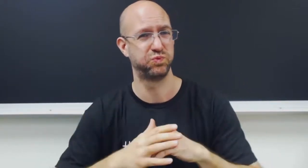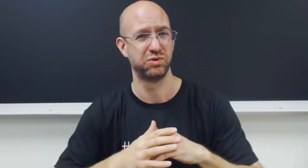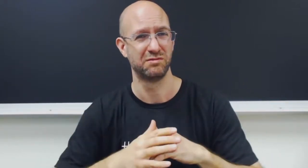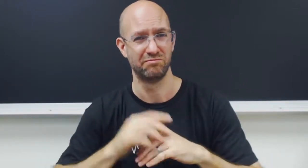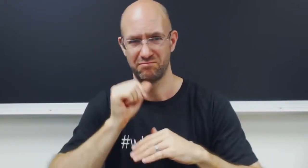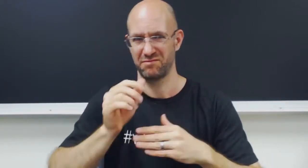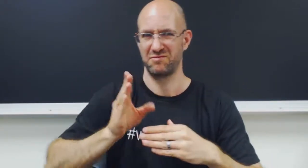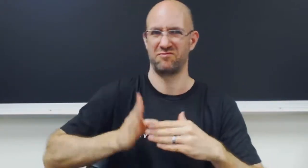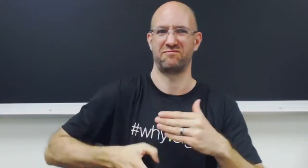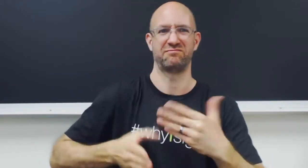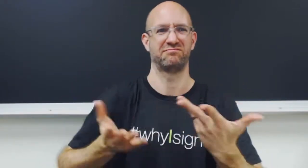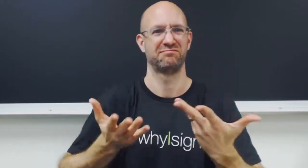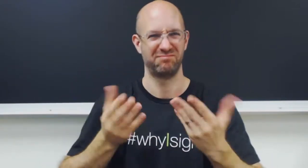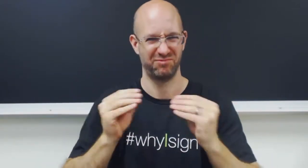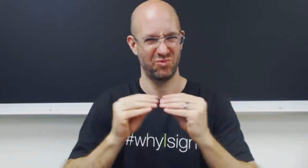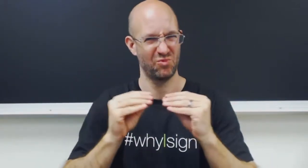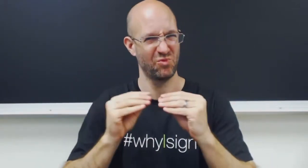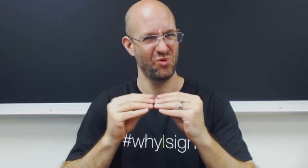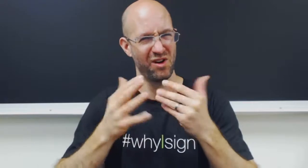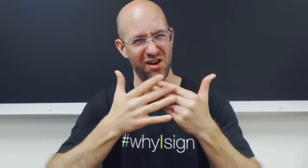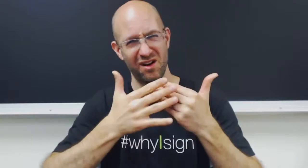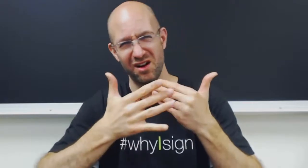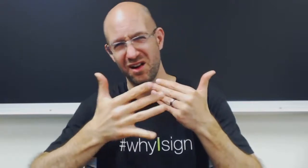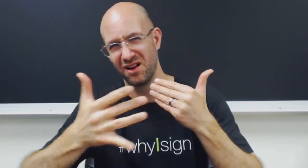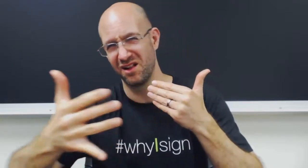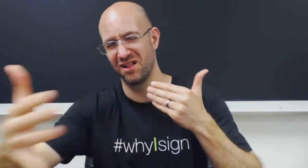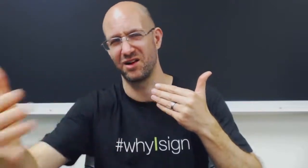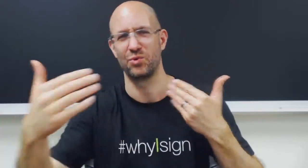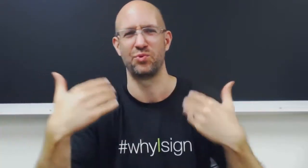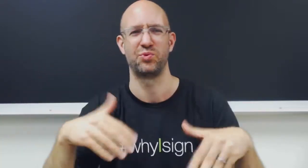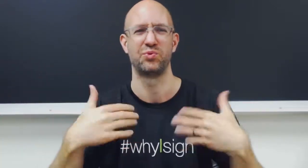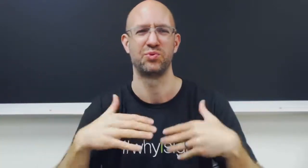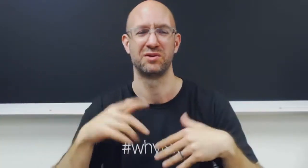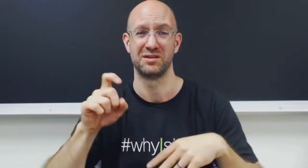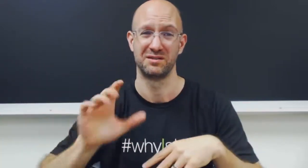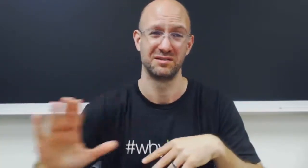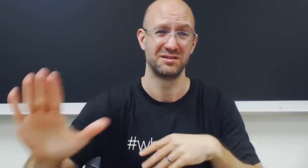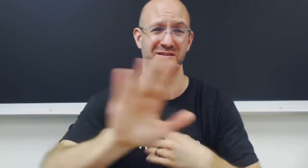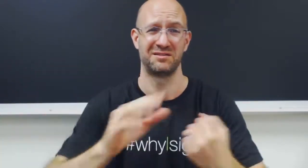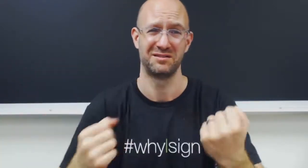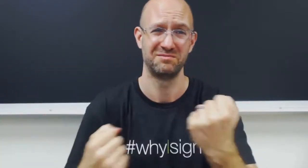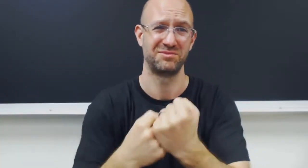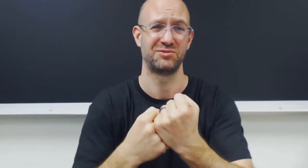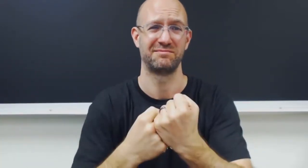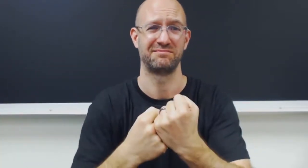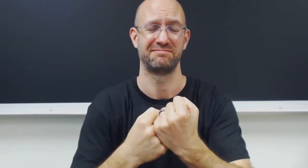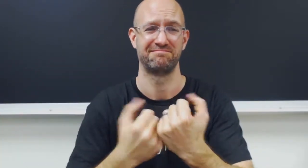It is not over, it is far from being over. There is plenty of work to do. So we need your support.